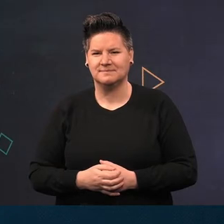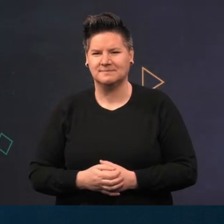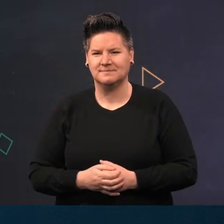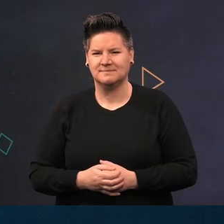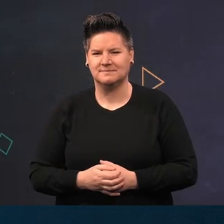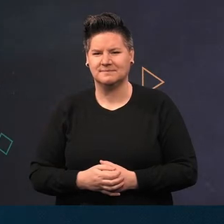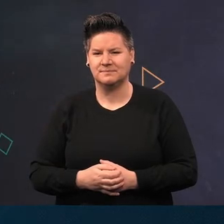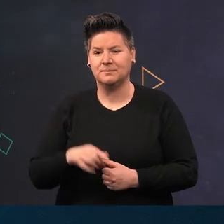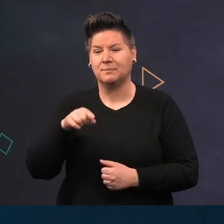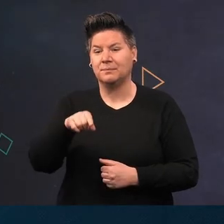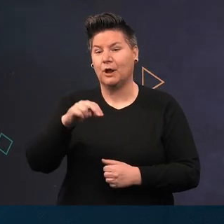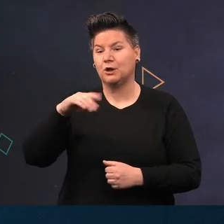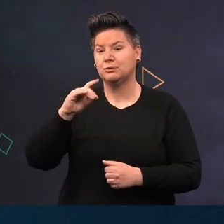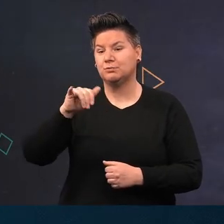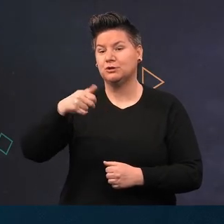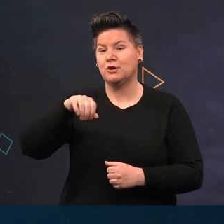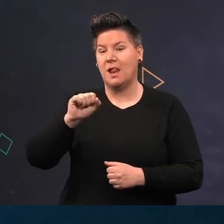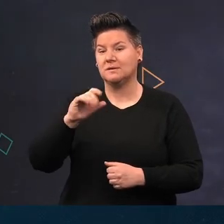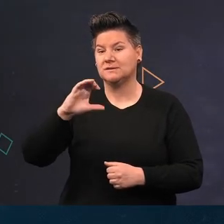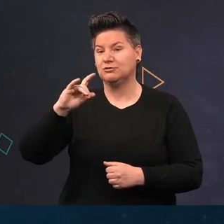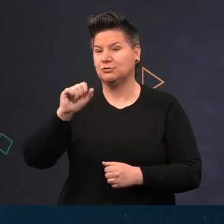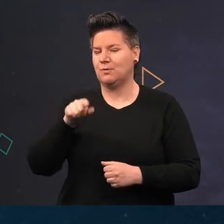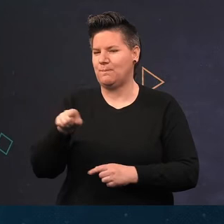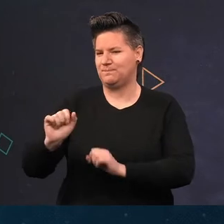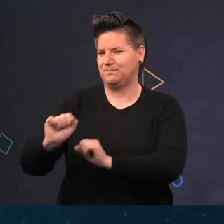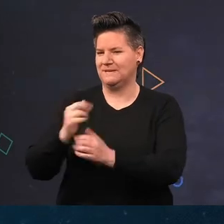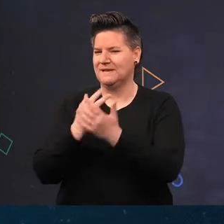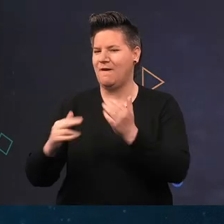I have to admit this Nudibranch Janolus christatus, is one of my favourites